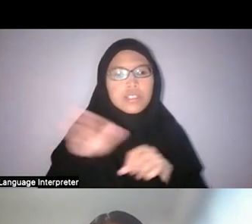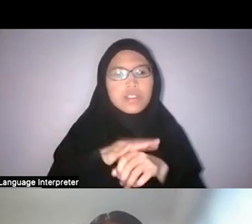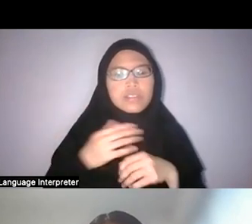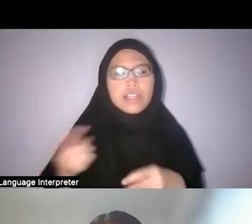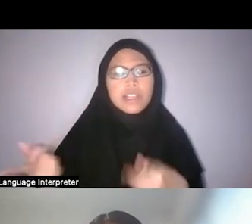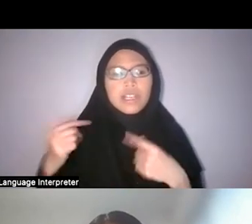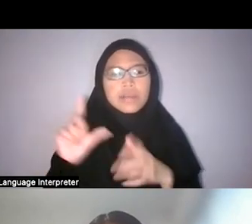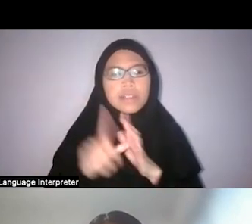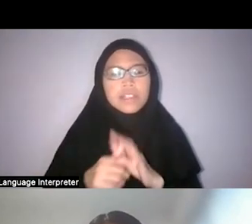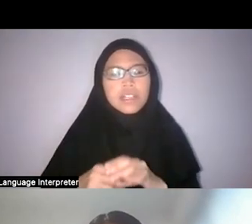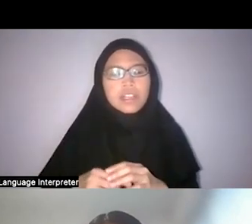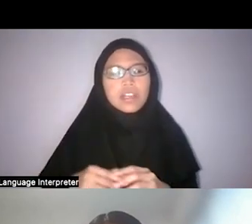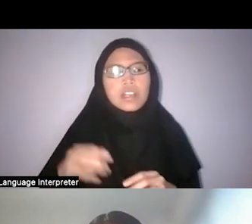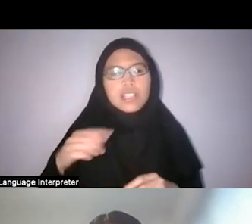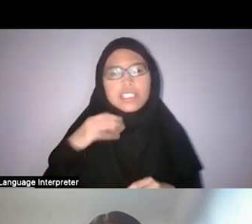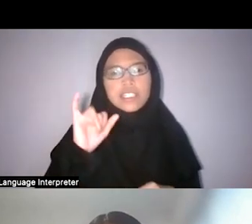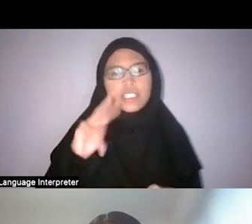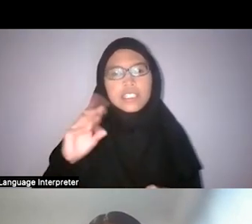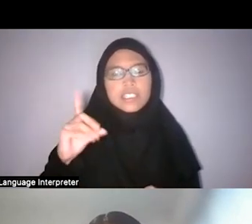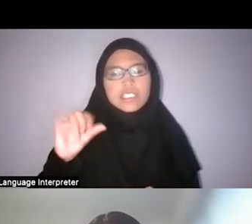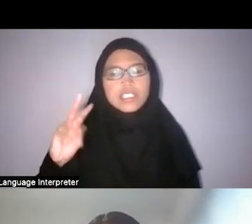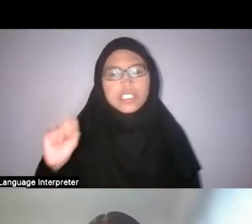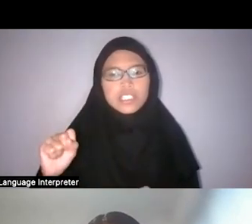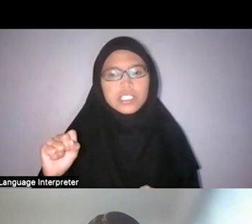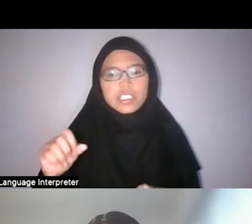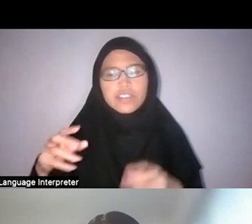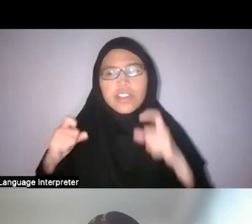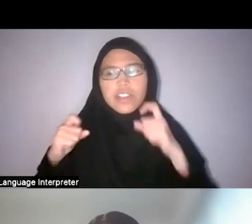the indigenous is a very complicated category in Singapore,